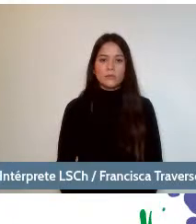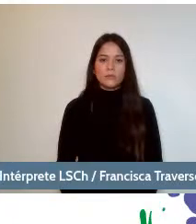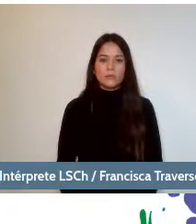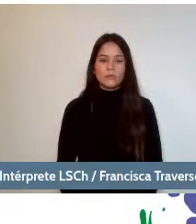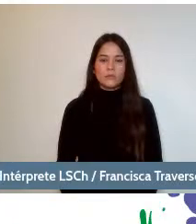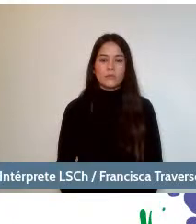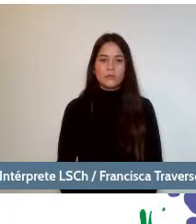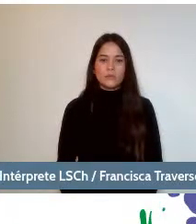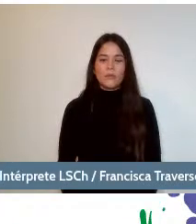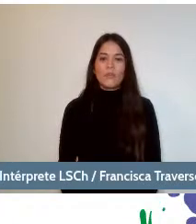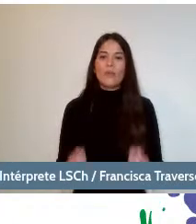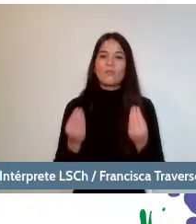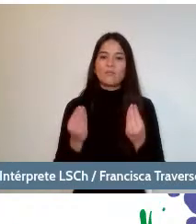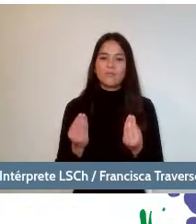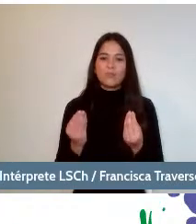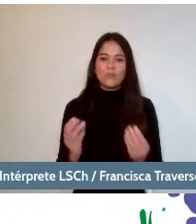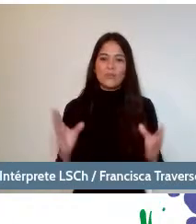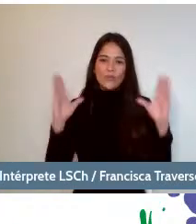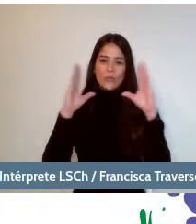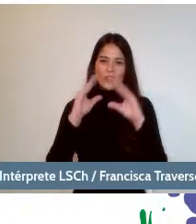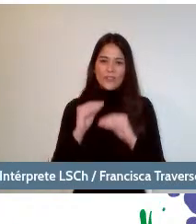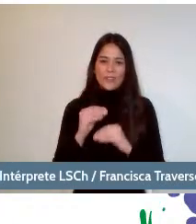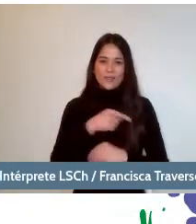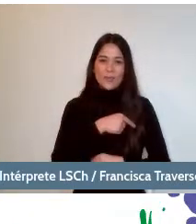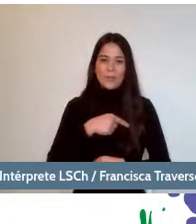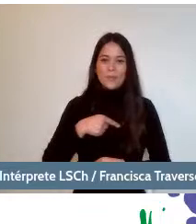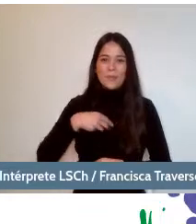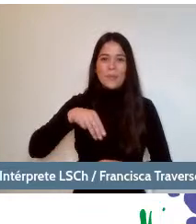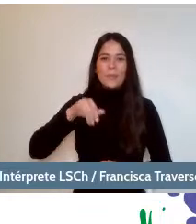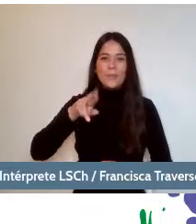Good evening. My name is Miryam Singer